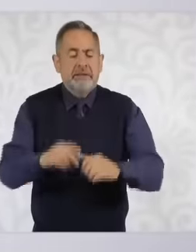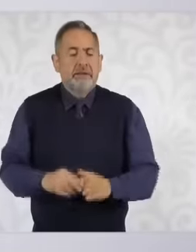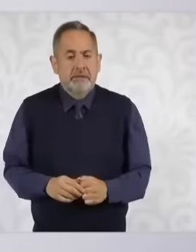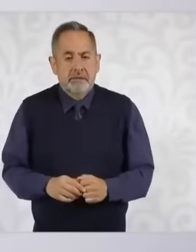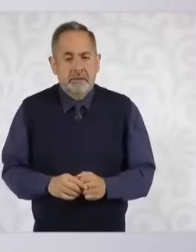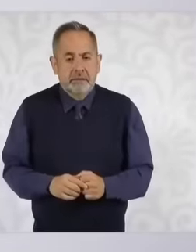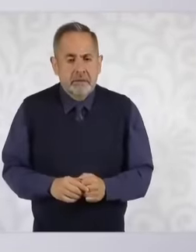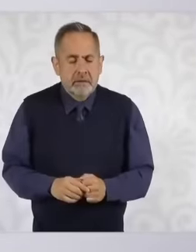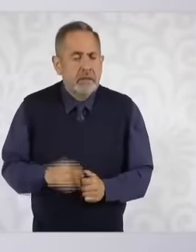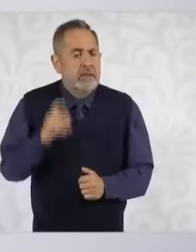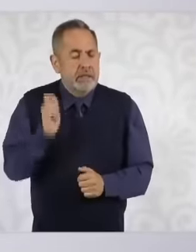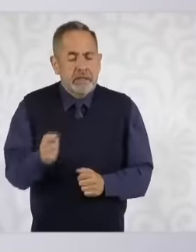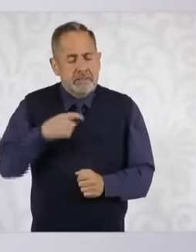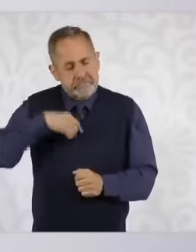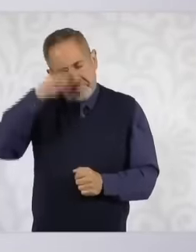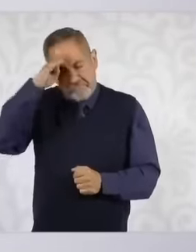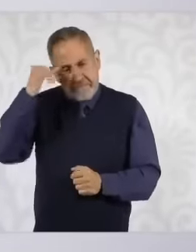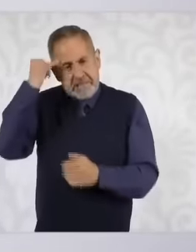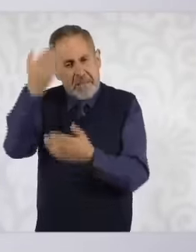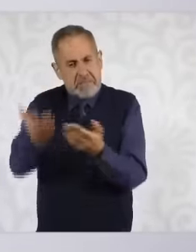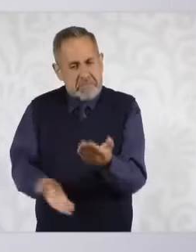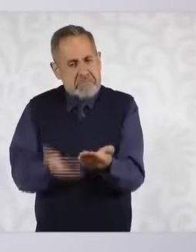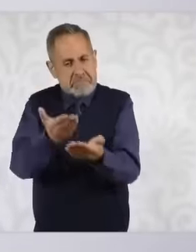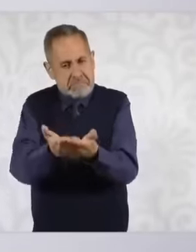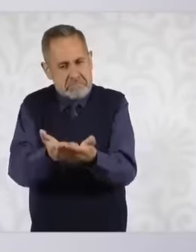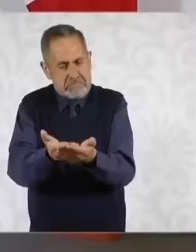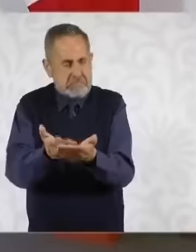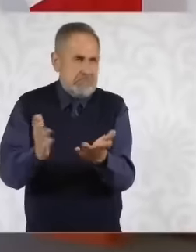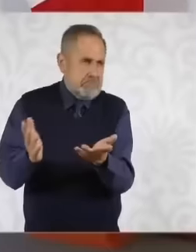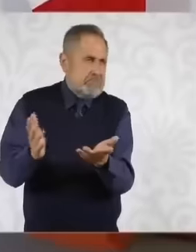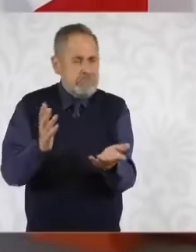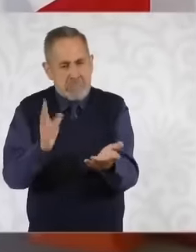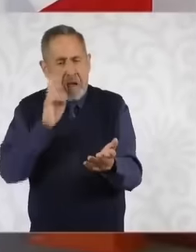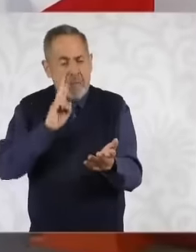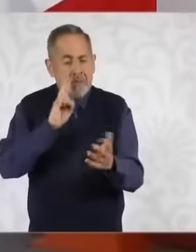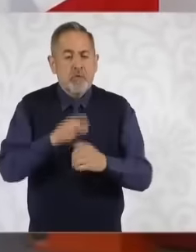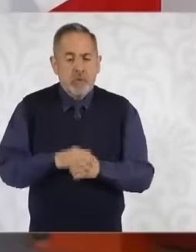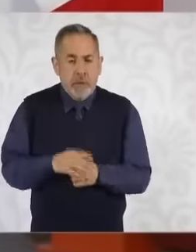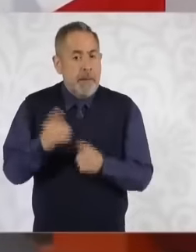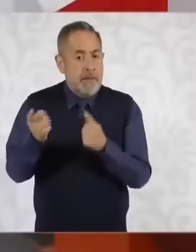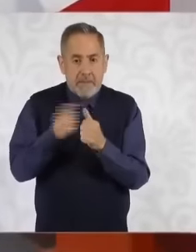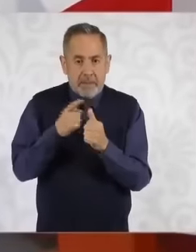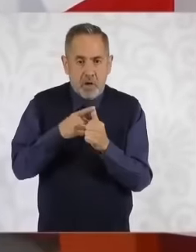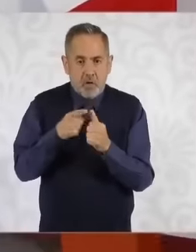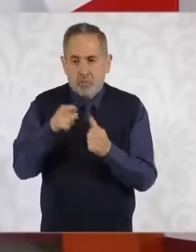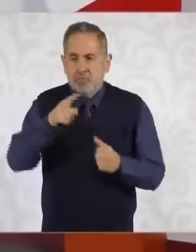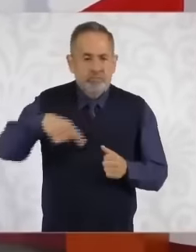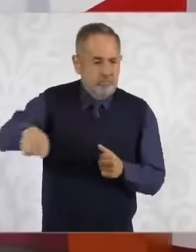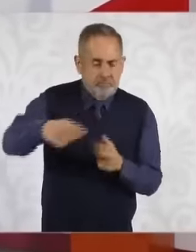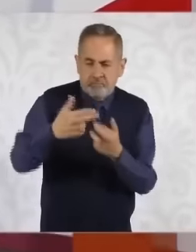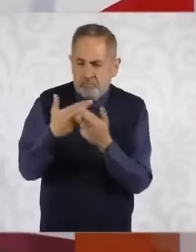what we are proposing is first to strengthen food sovereignty and also the